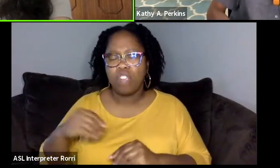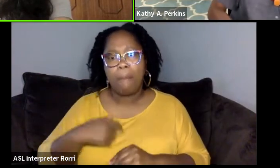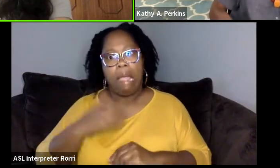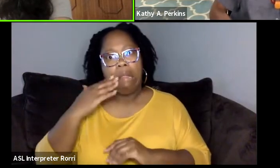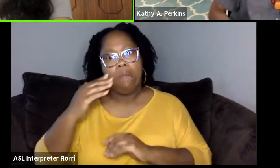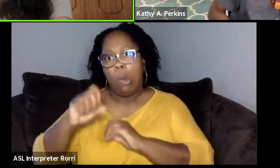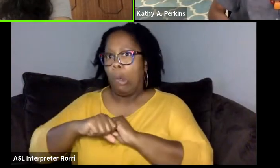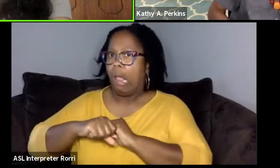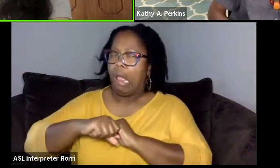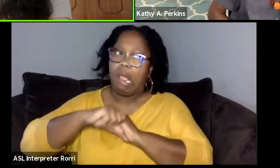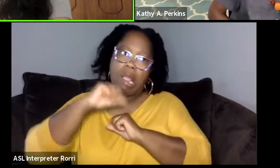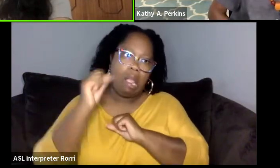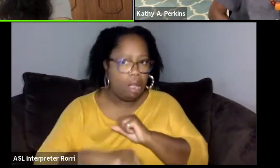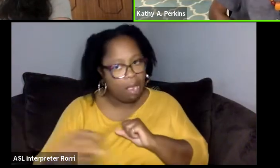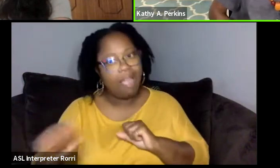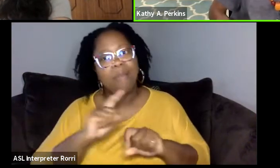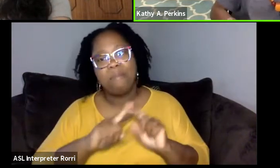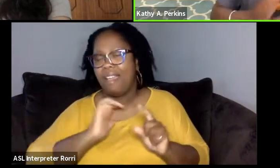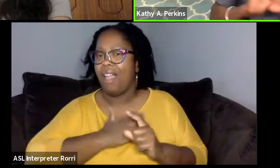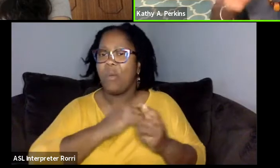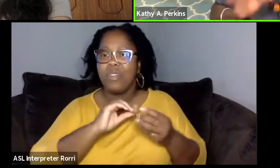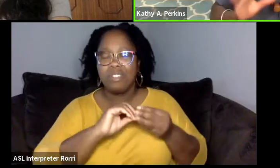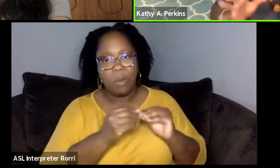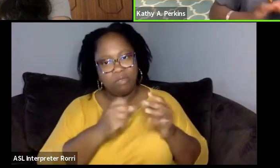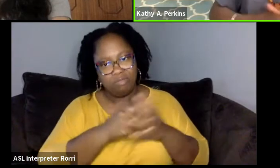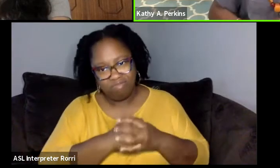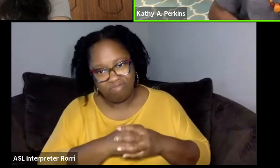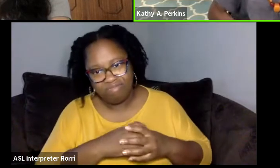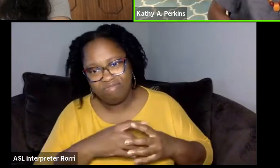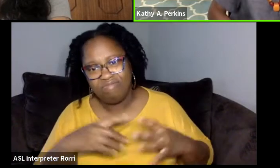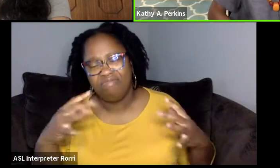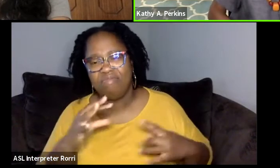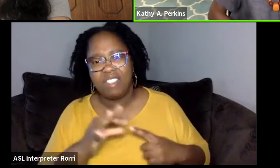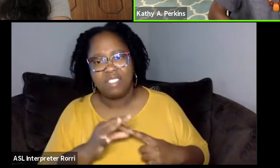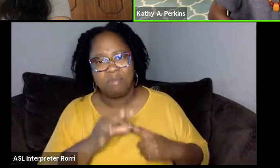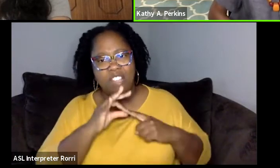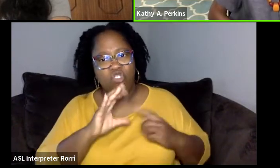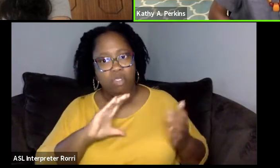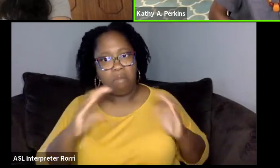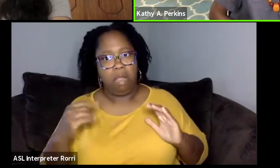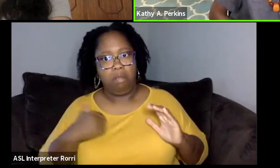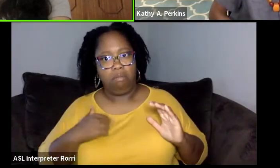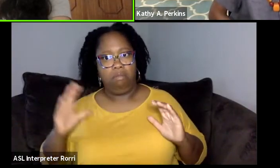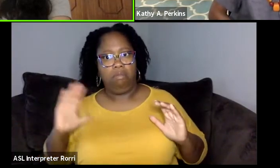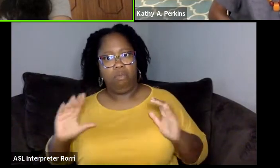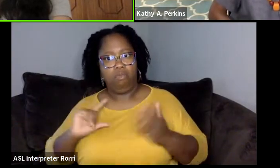but the numbers are growing, particularly compared to when I was coming out of school. Right.